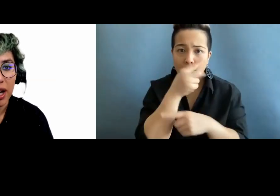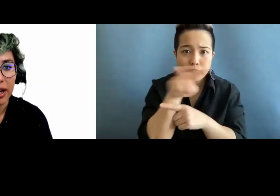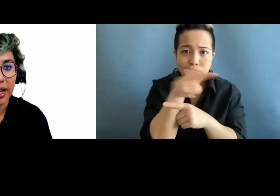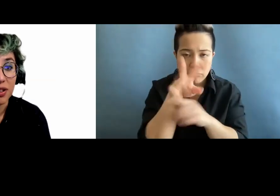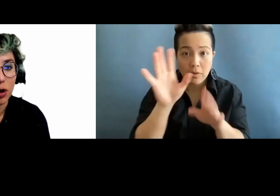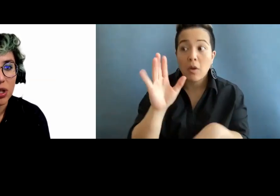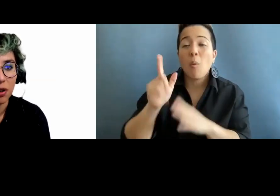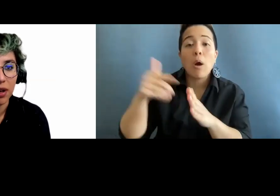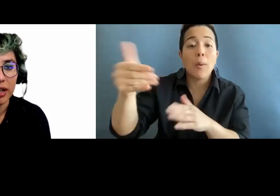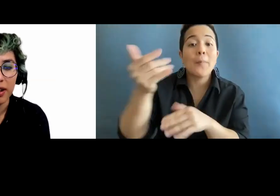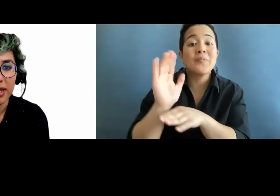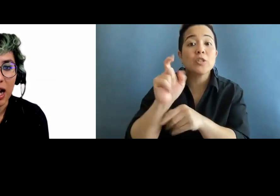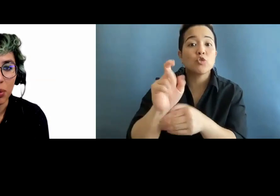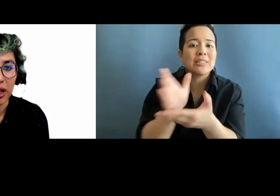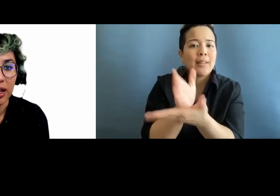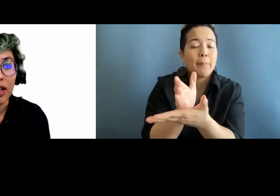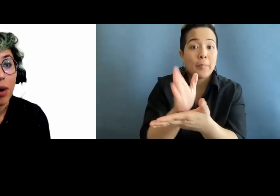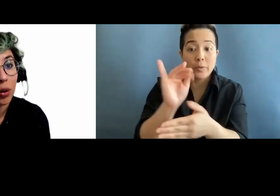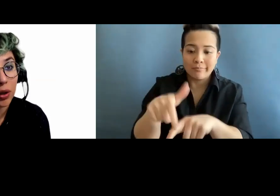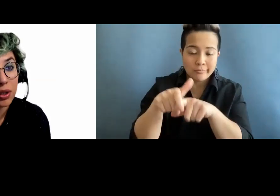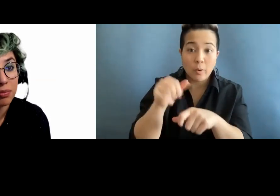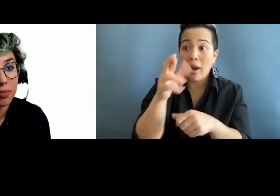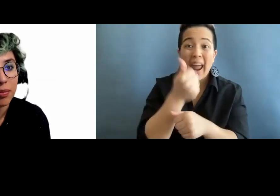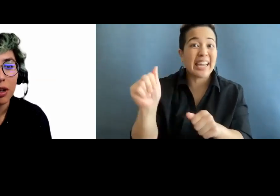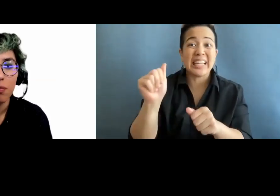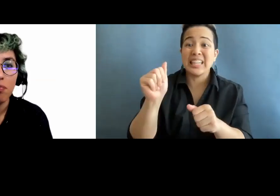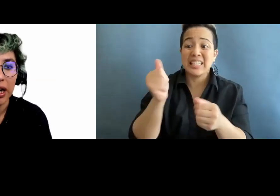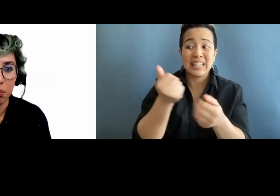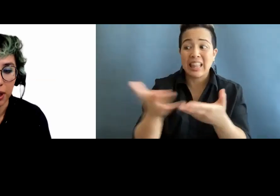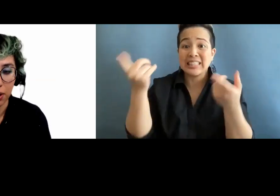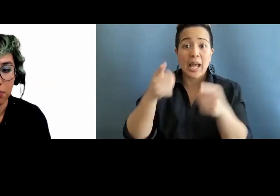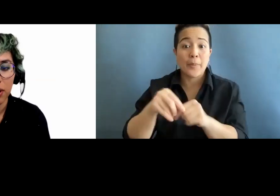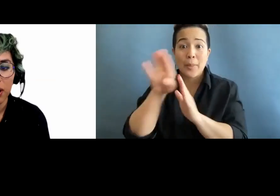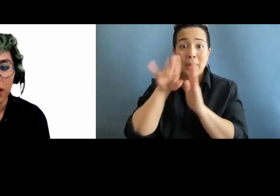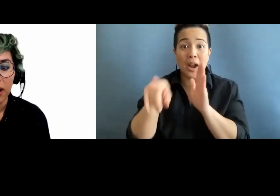and a description of anything that's happening in the background might appear.